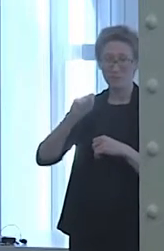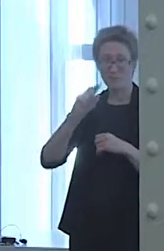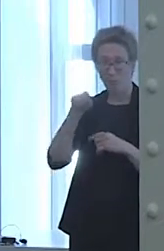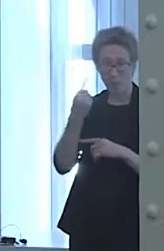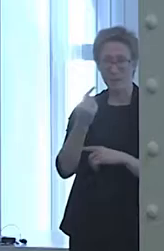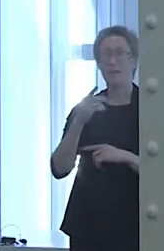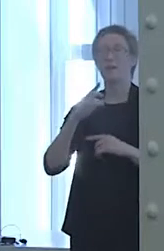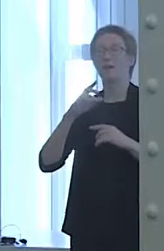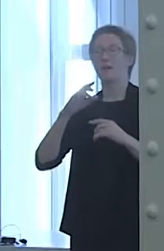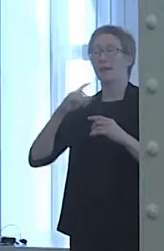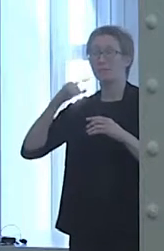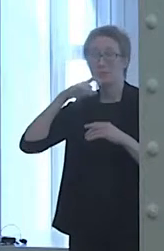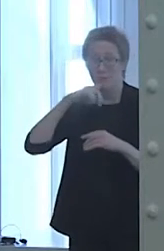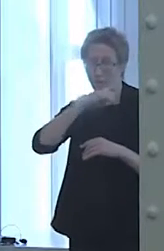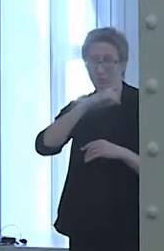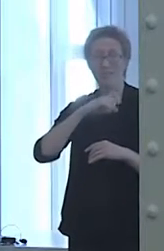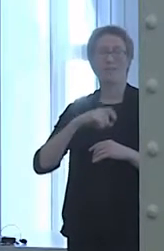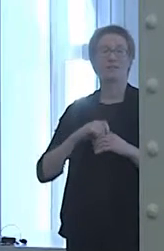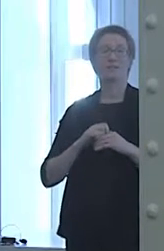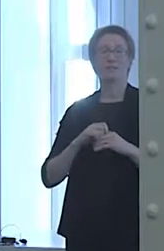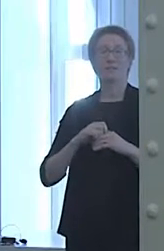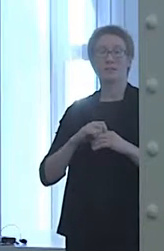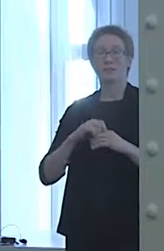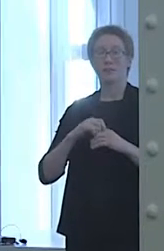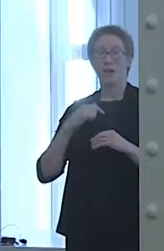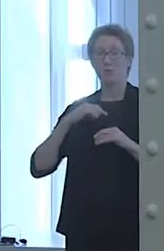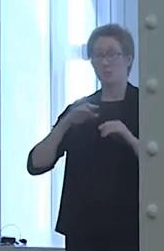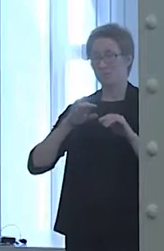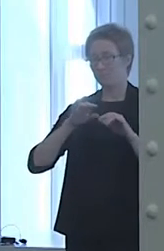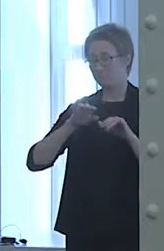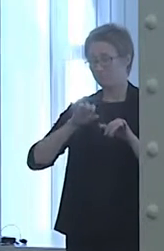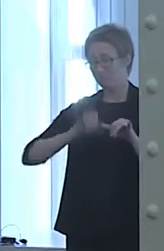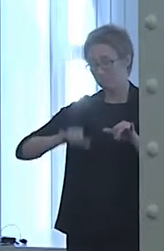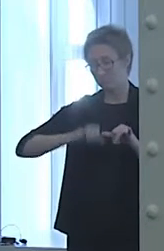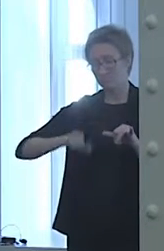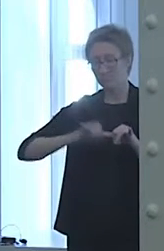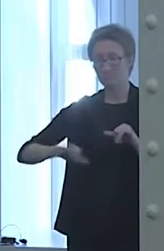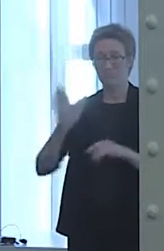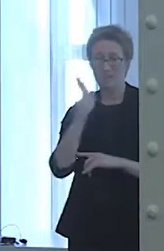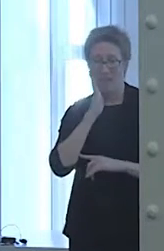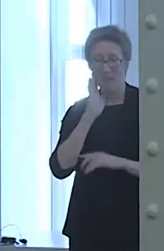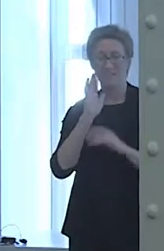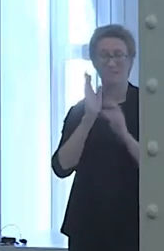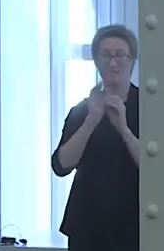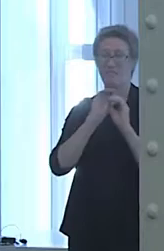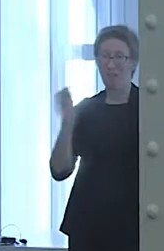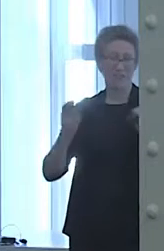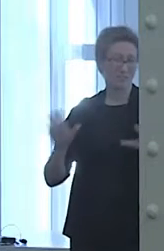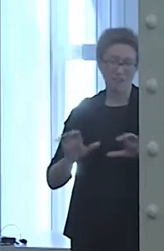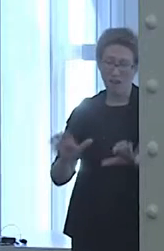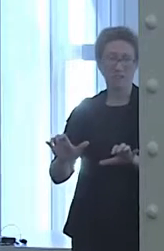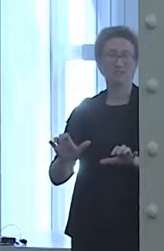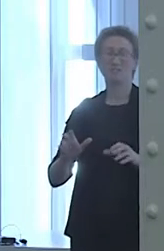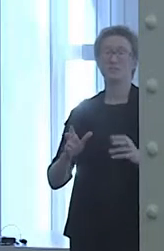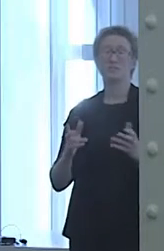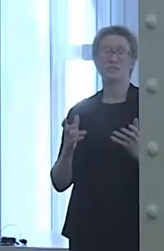and a box of Kleenex. I was getting nothing done. So realizing that I'd gotten nothing done,